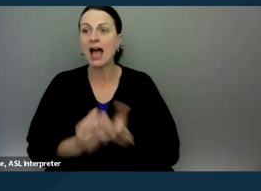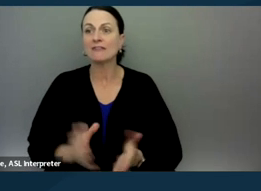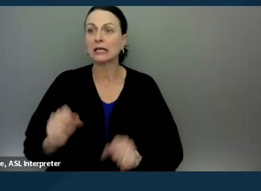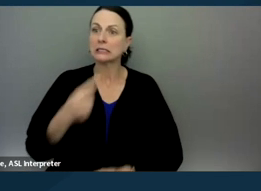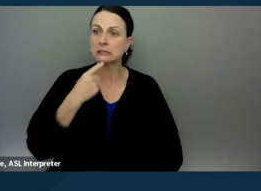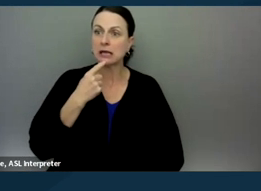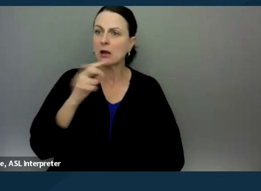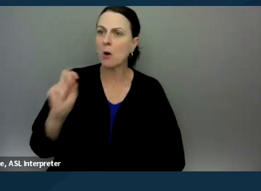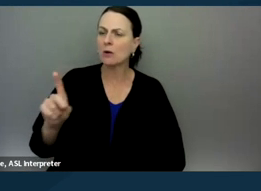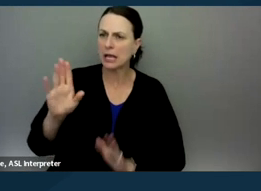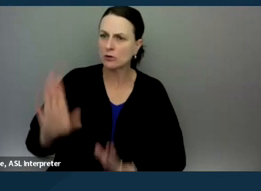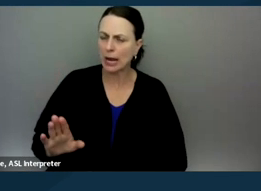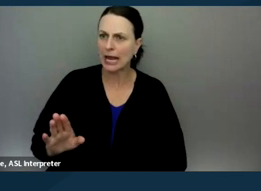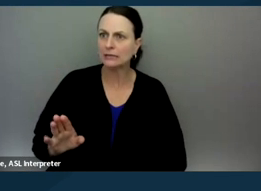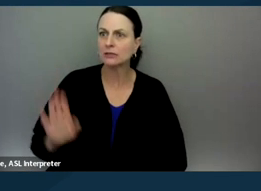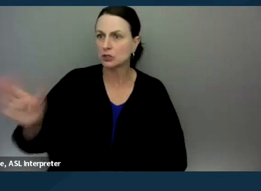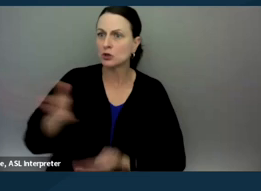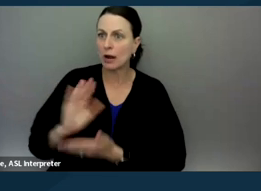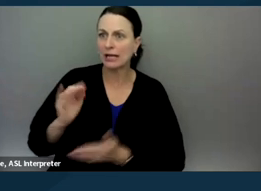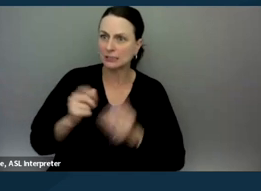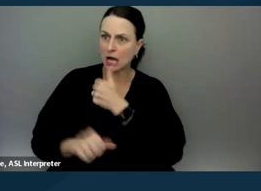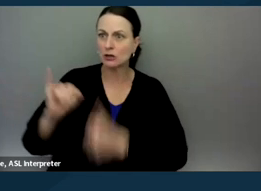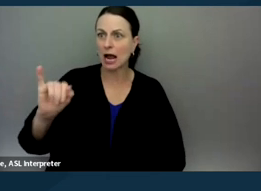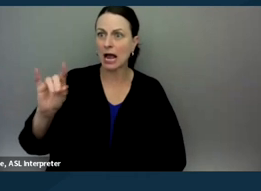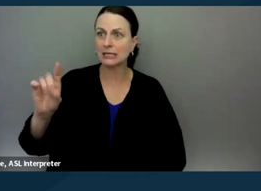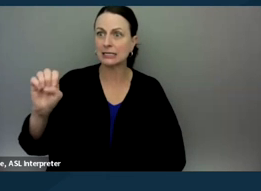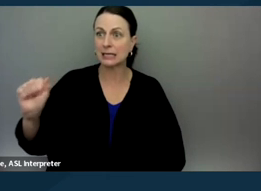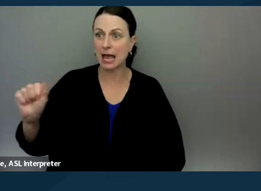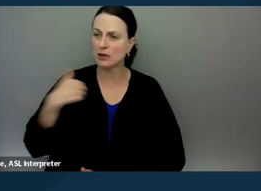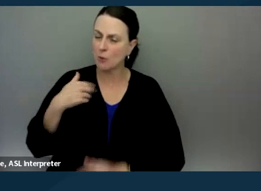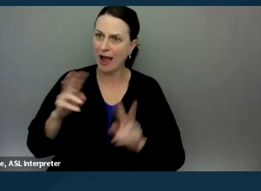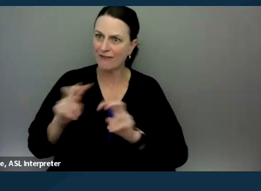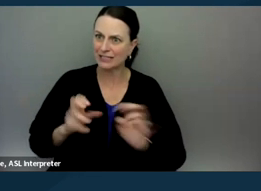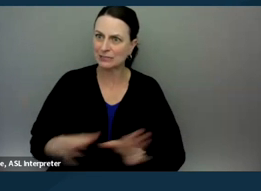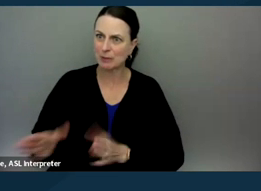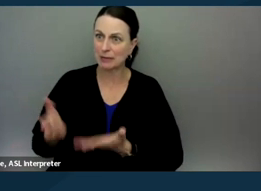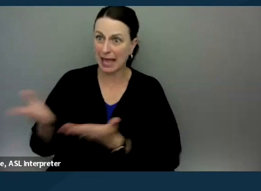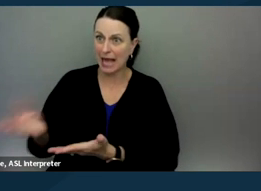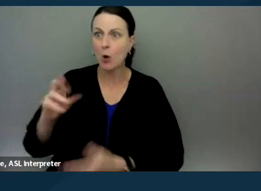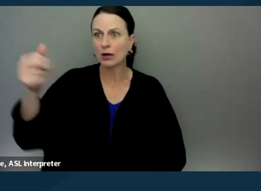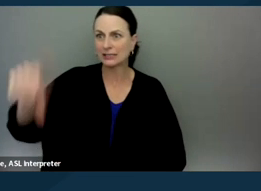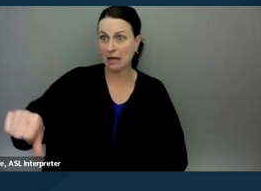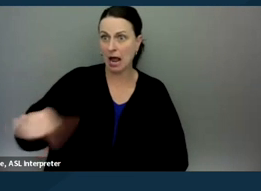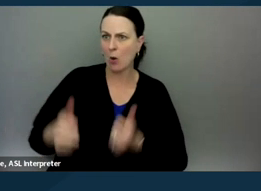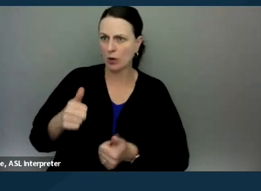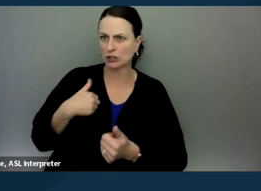"Okay, great, well your rights under the IDEA is that you have the assessment plan in front of you or a denial of it in 10 days."